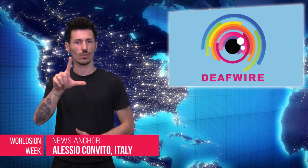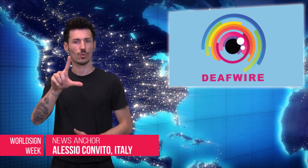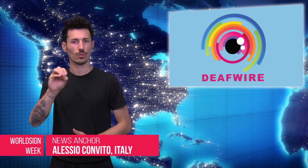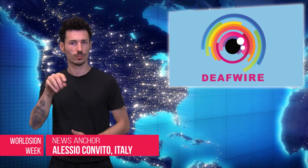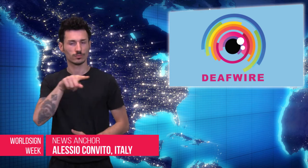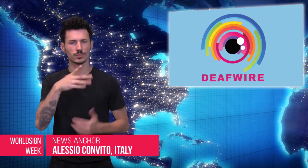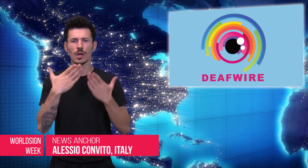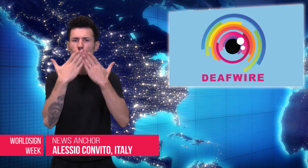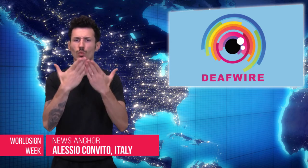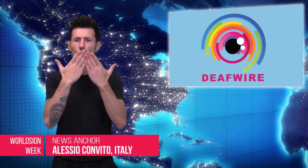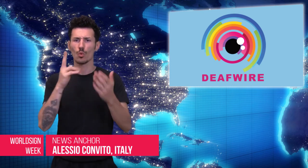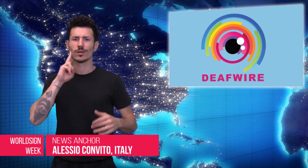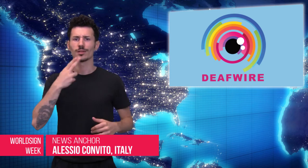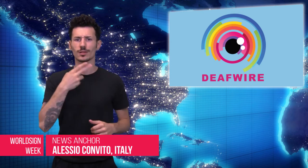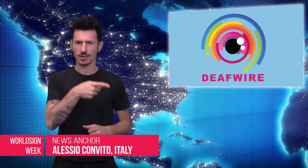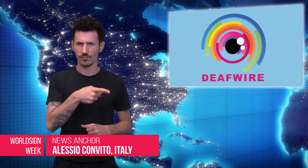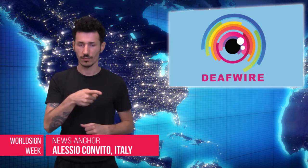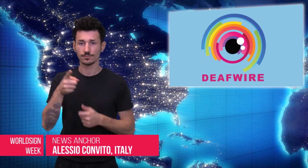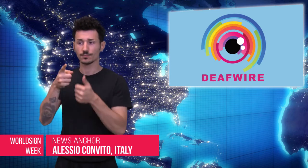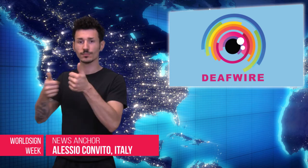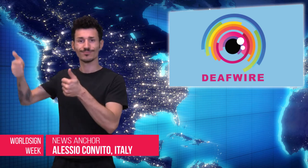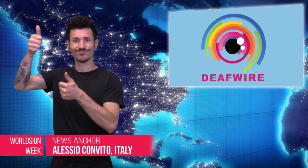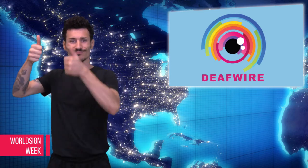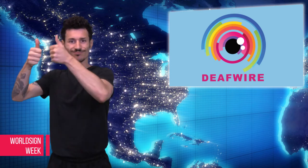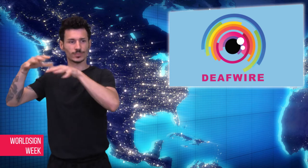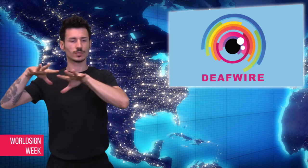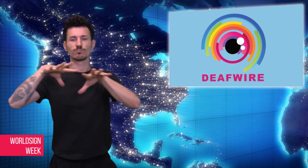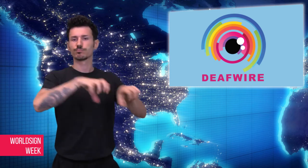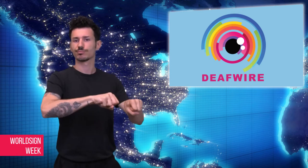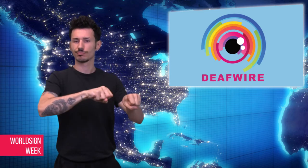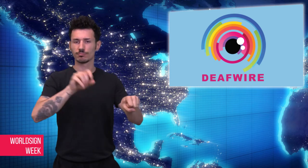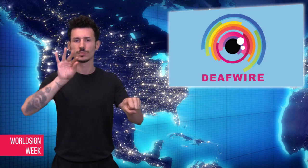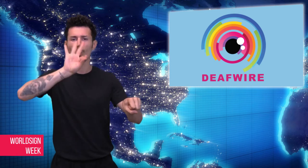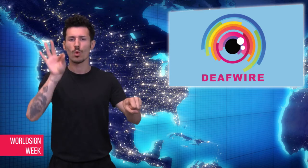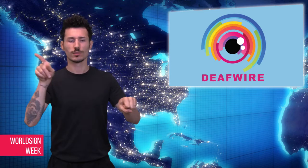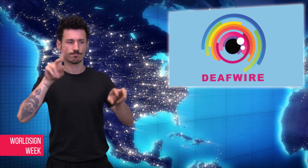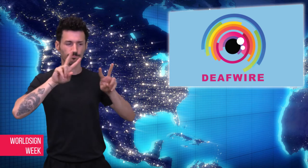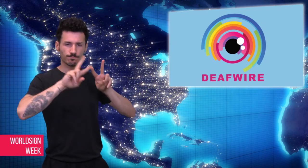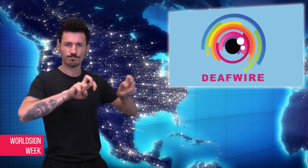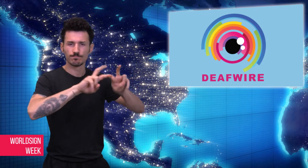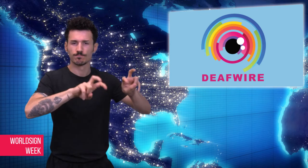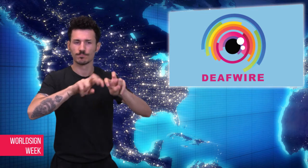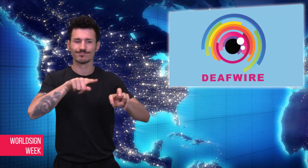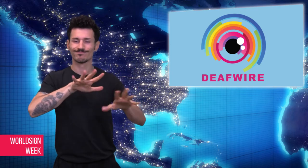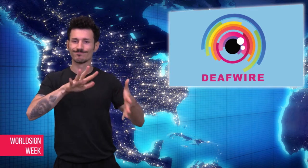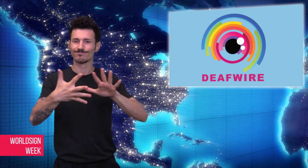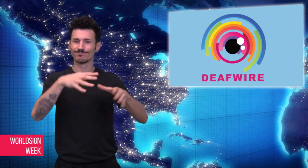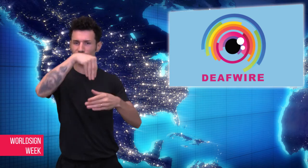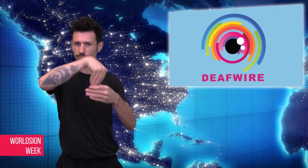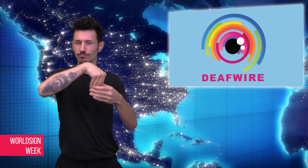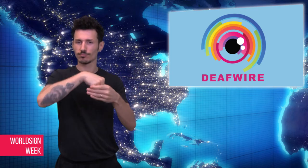Catholic-run school of the Deaf in Argentina was raided by authorities